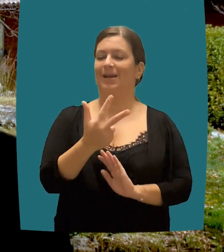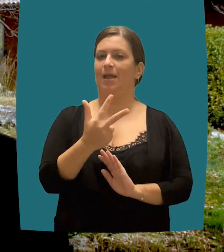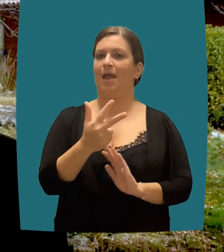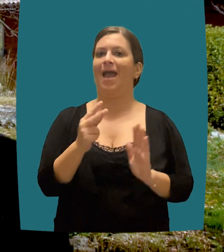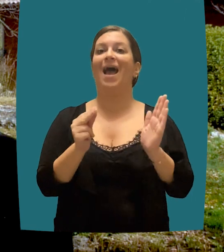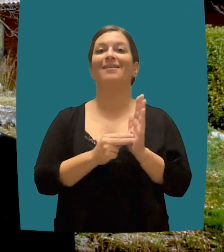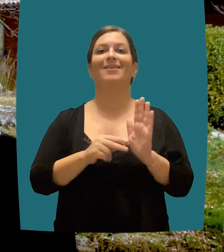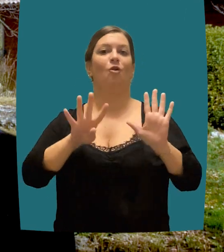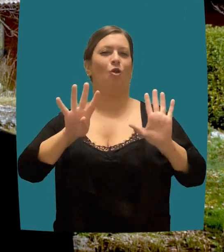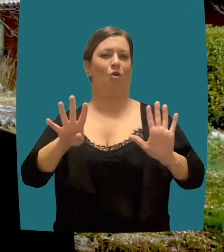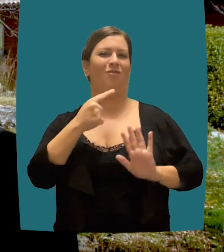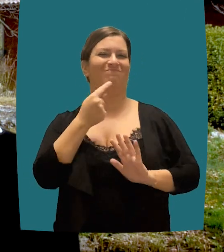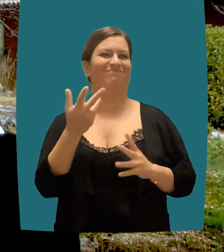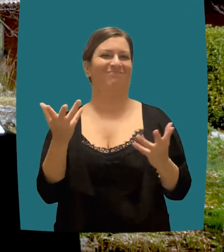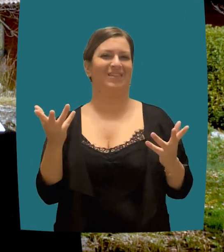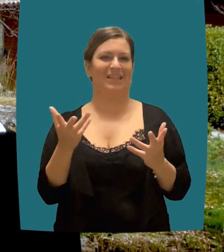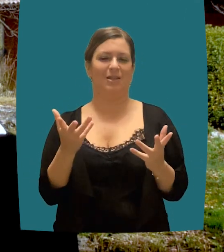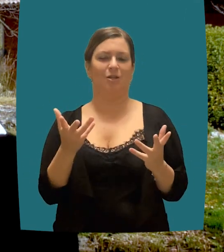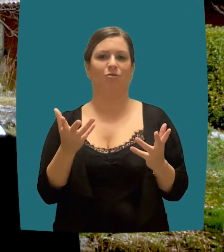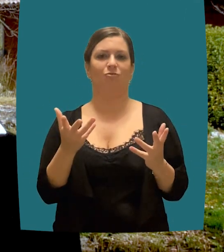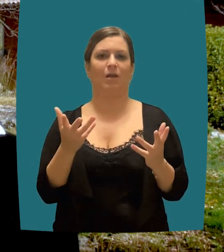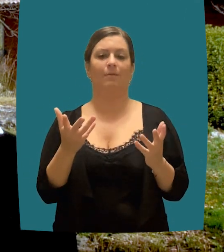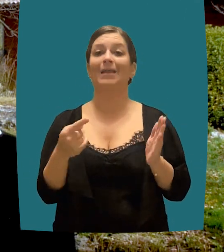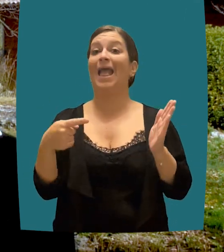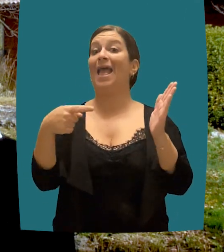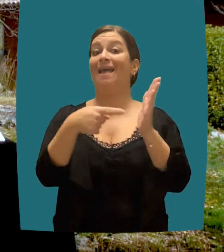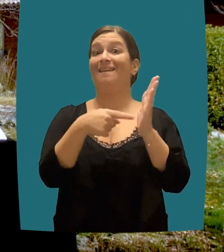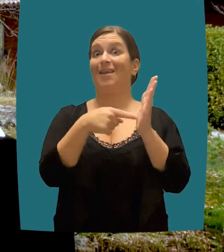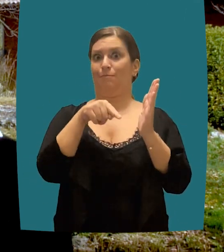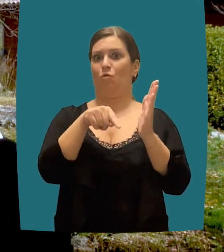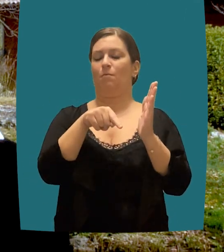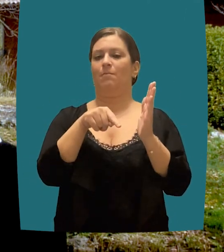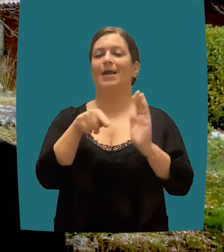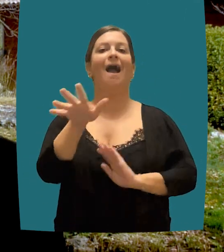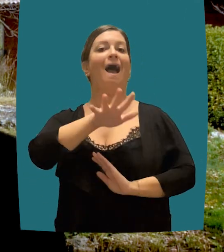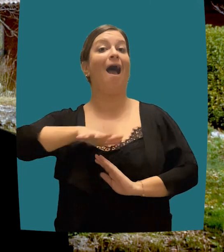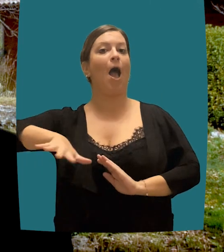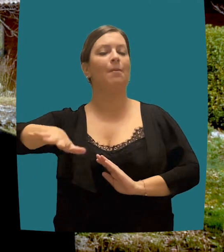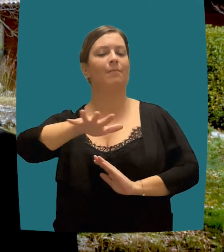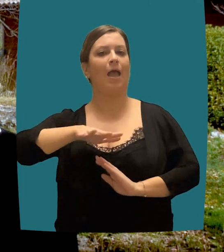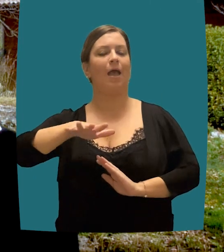fundamental principles of the system, but also provides a general criterion for the action of public powers